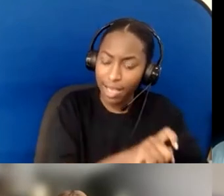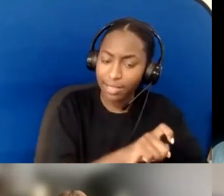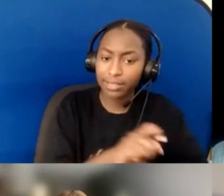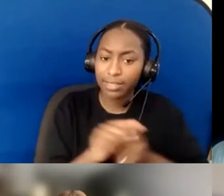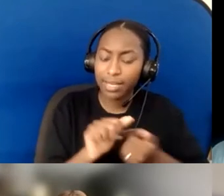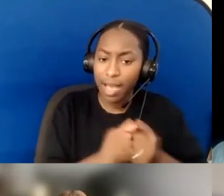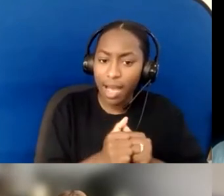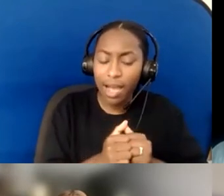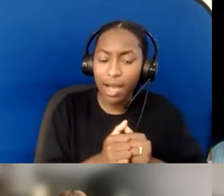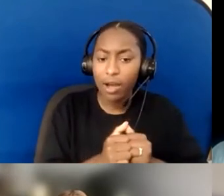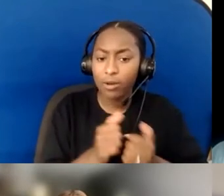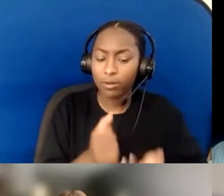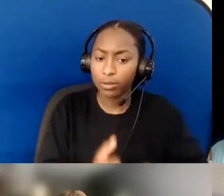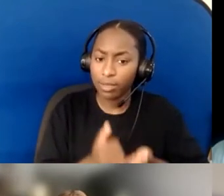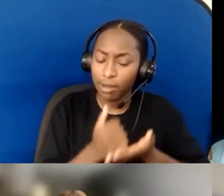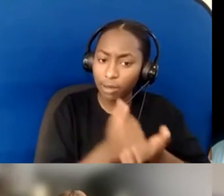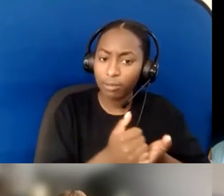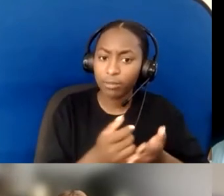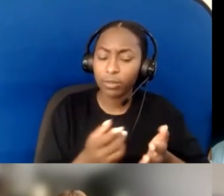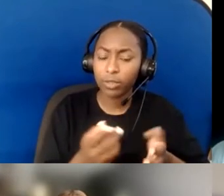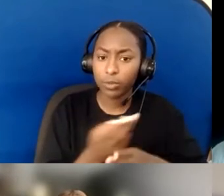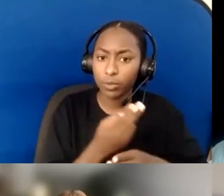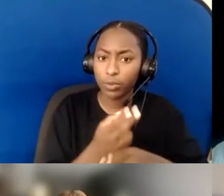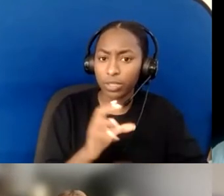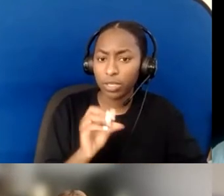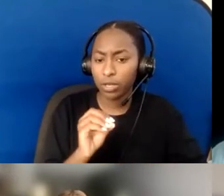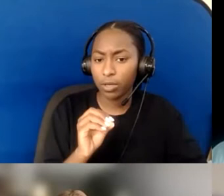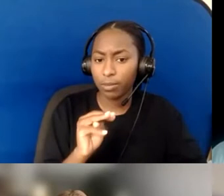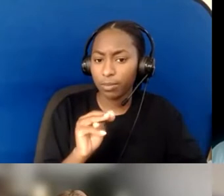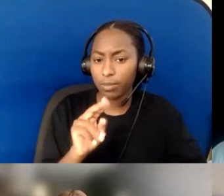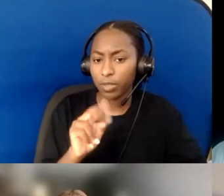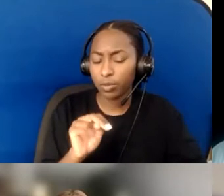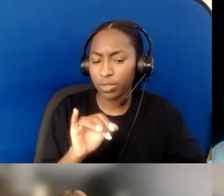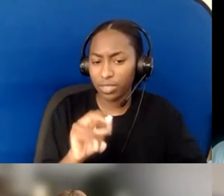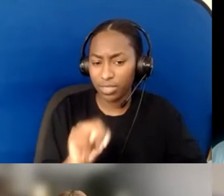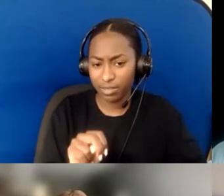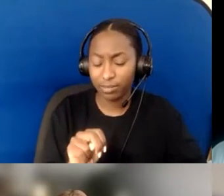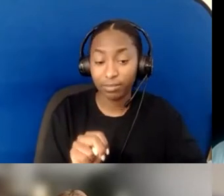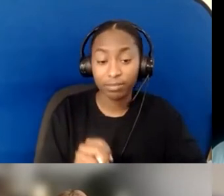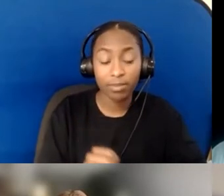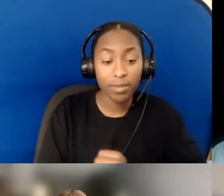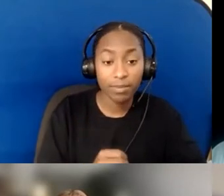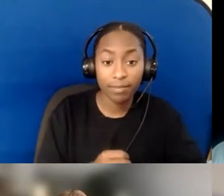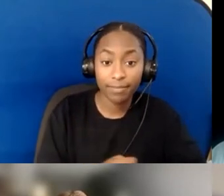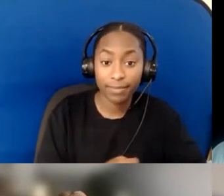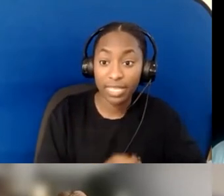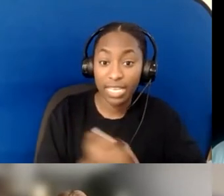or grasping a small piece of bread, whereas if he had a bigger piece of bread, he could handle it.